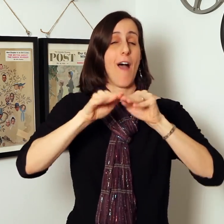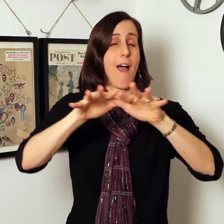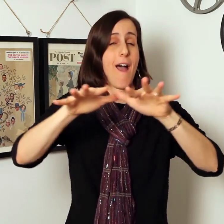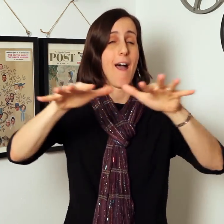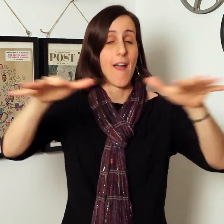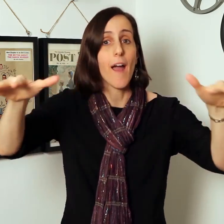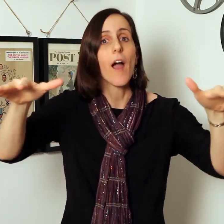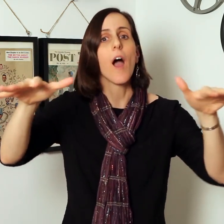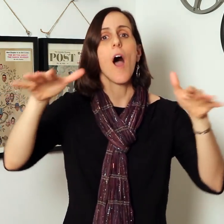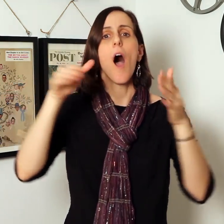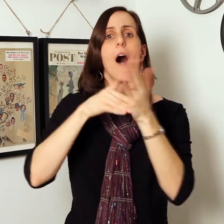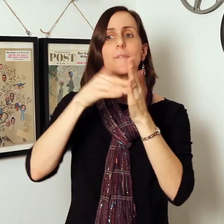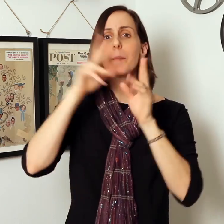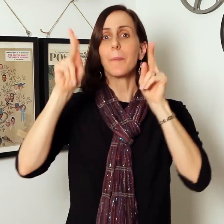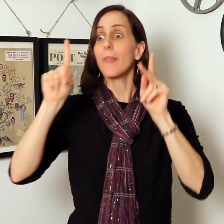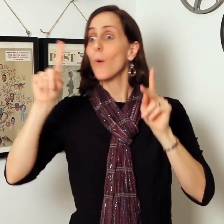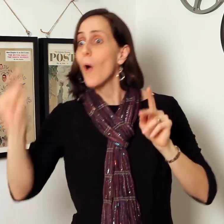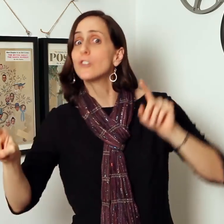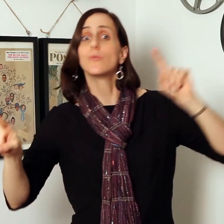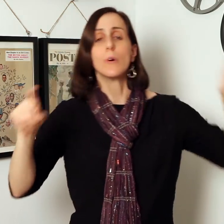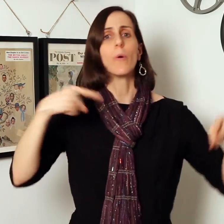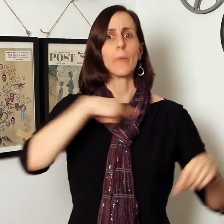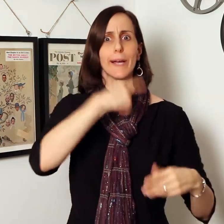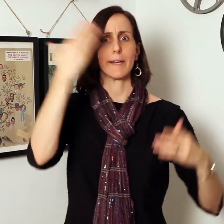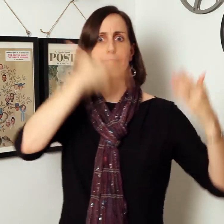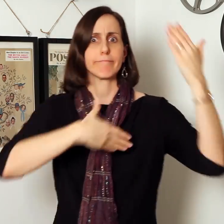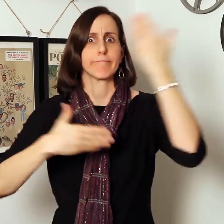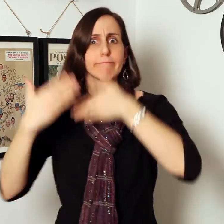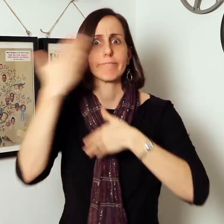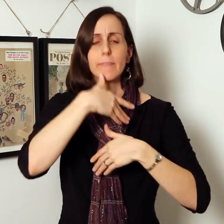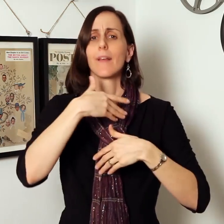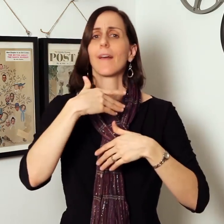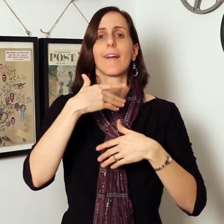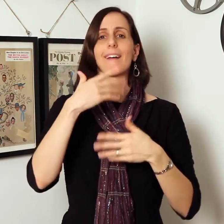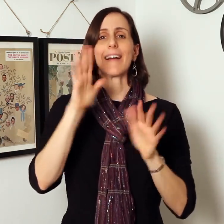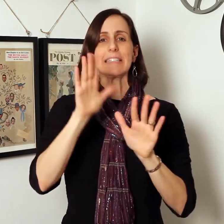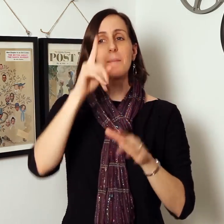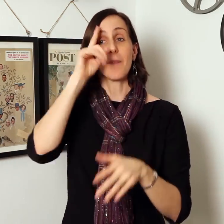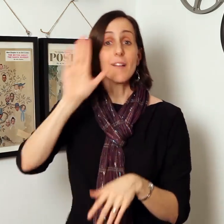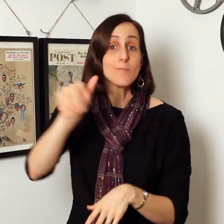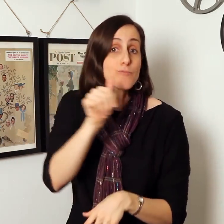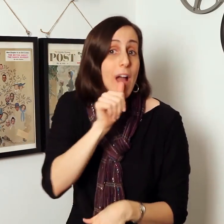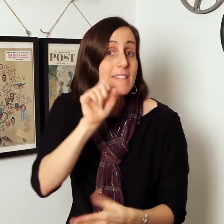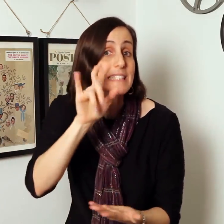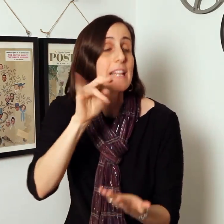countless people shared it online. People asked questions but we overlooked many of them due to private settings